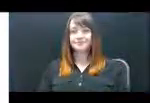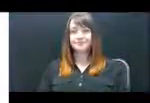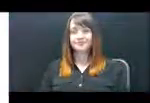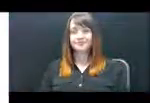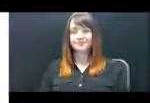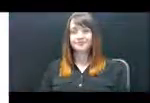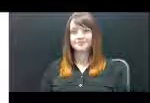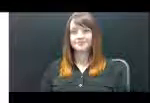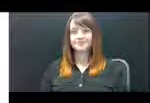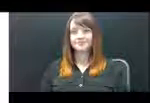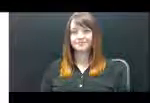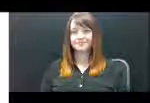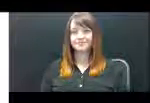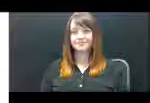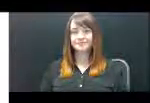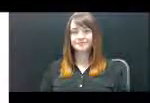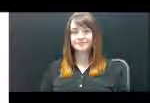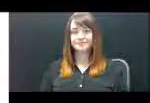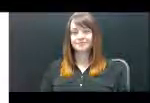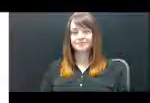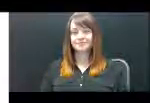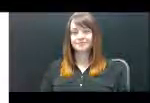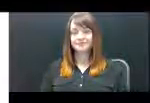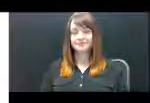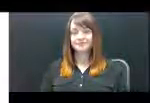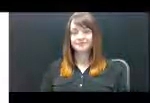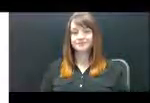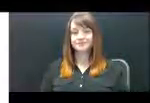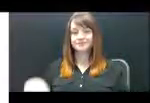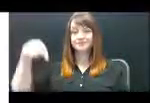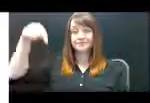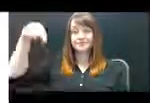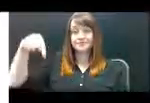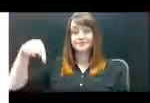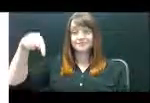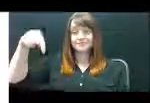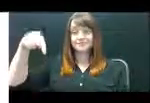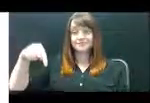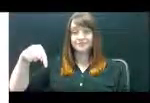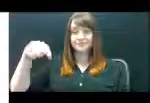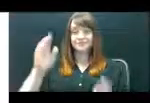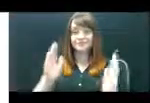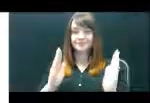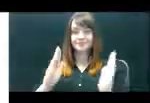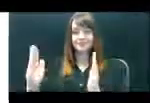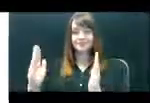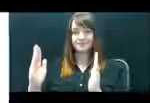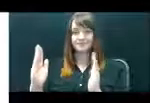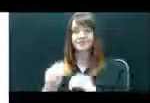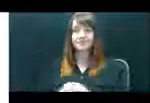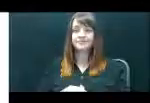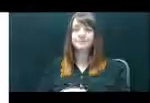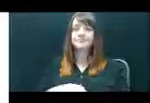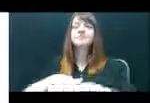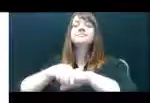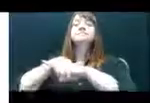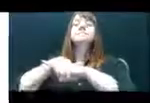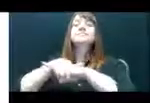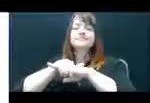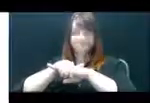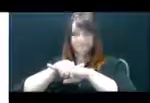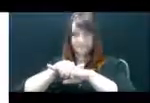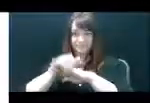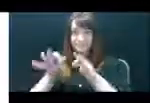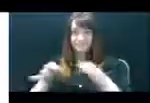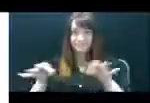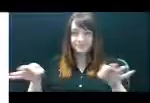Press the down arrow key to move to the next language, which is English. The field is highlighted